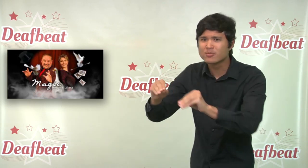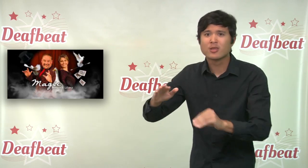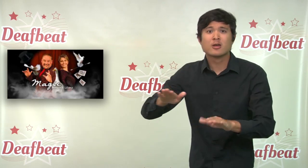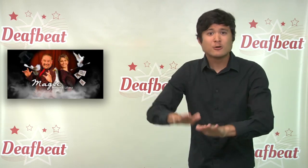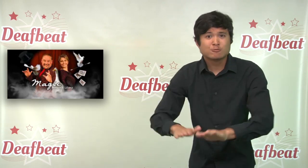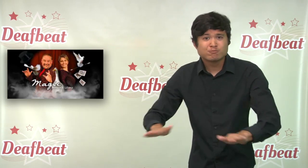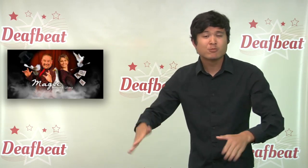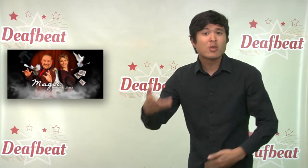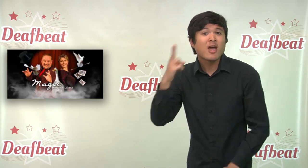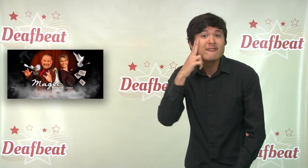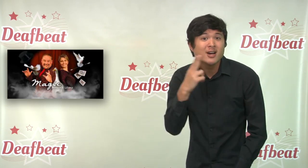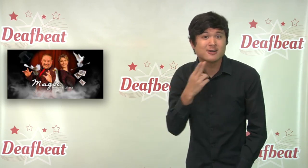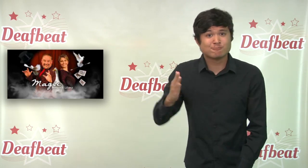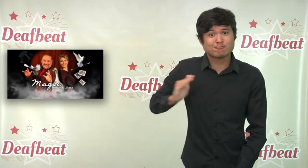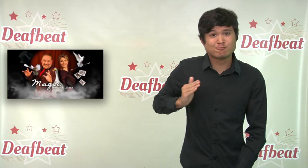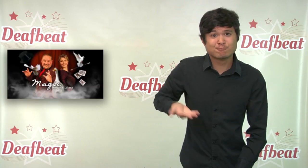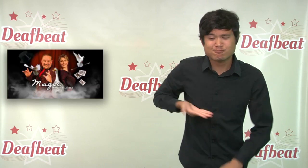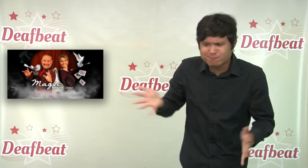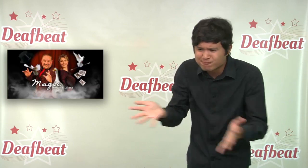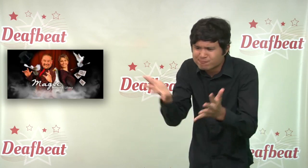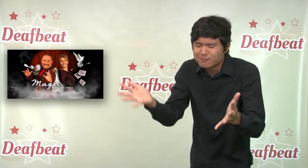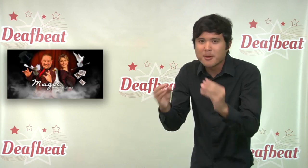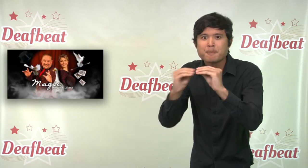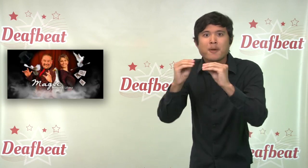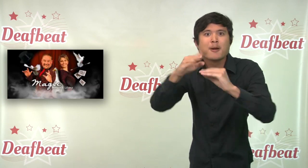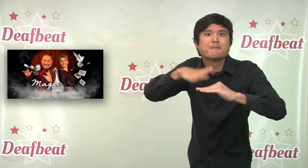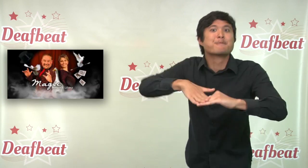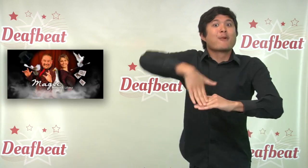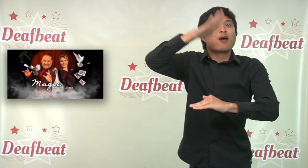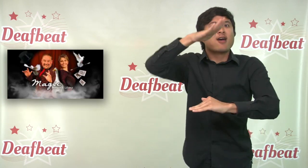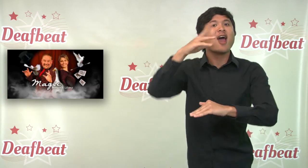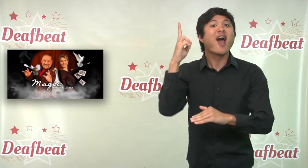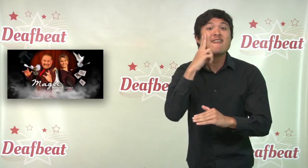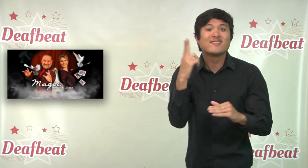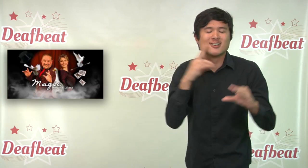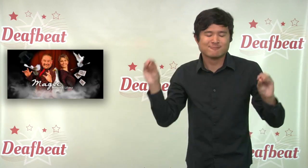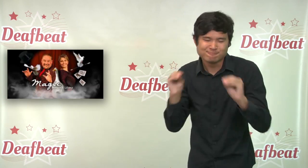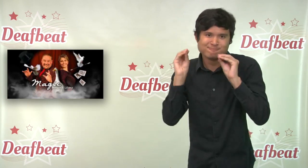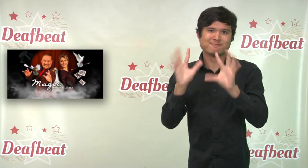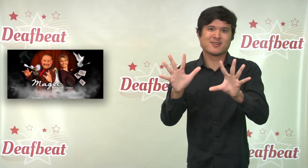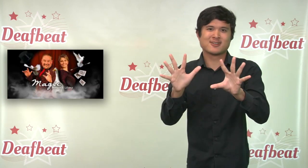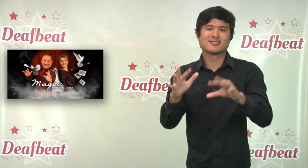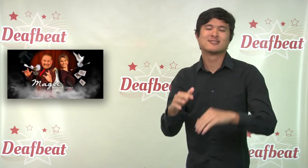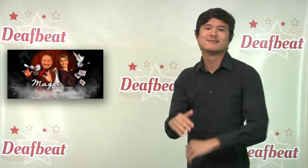female deaf magician in the near future.